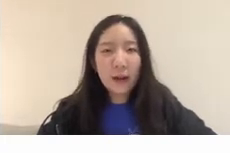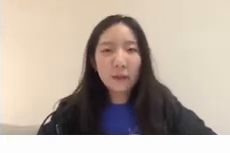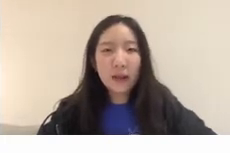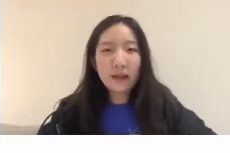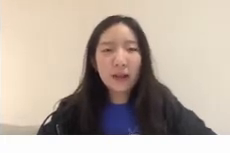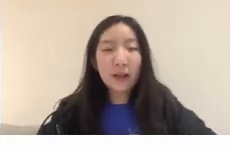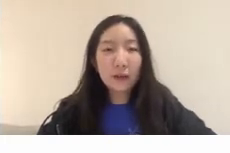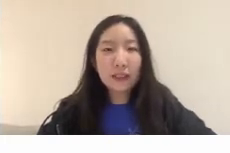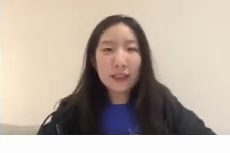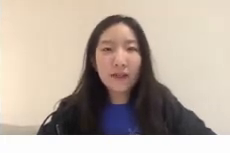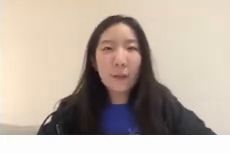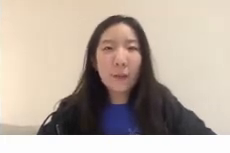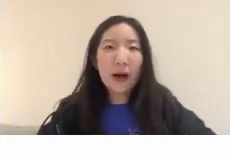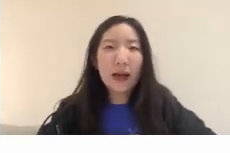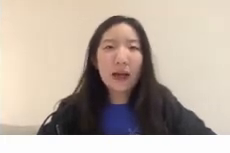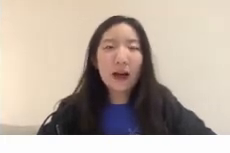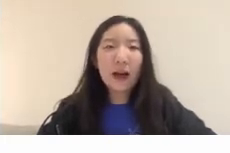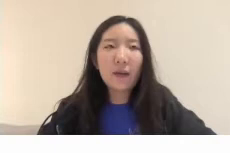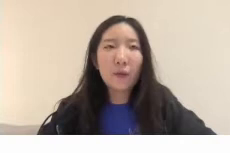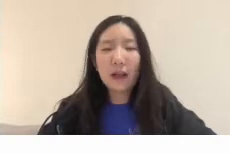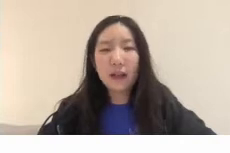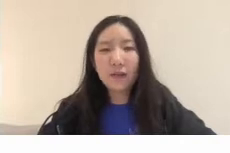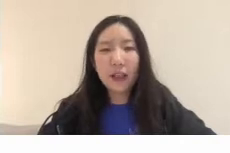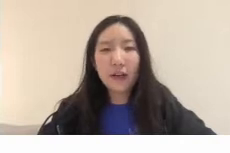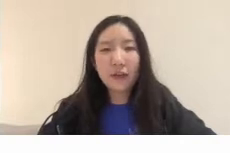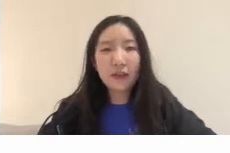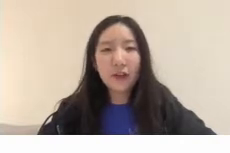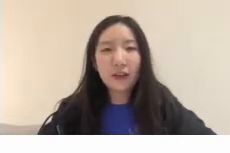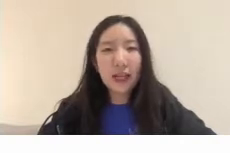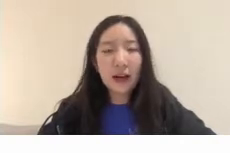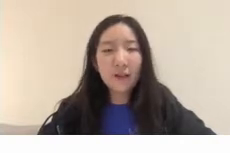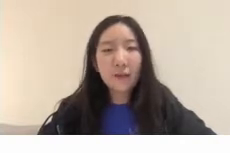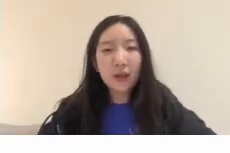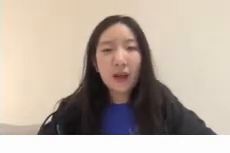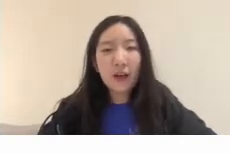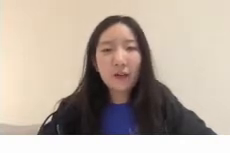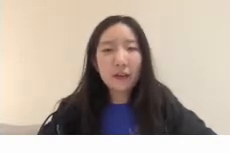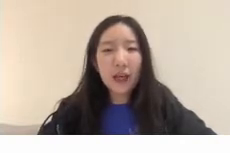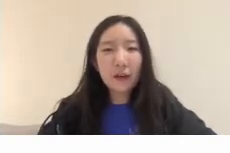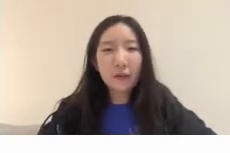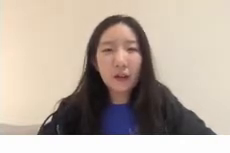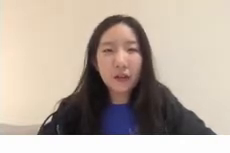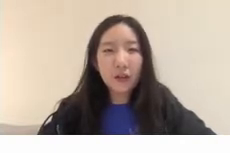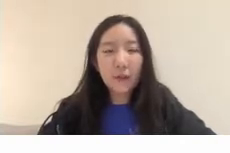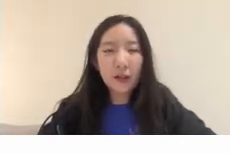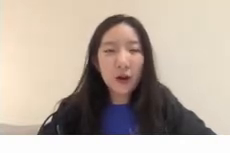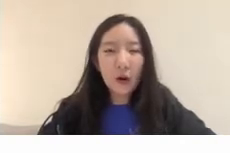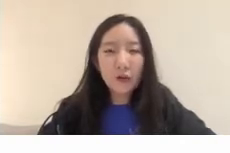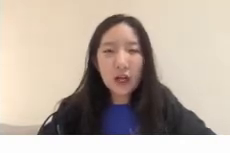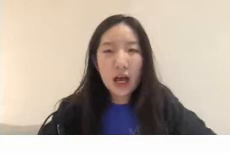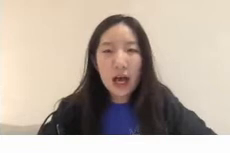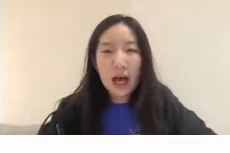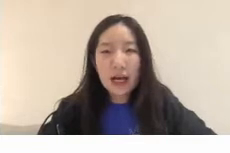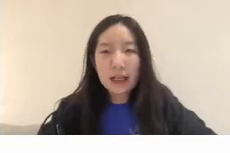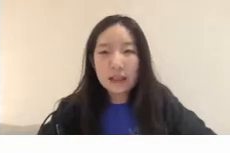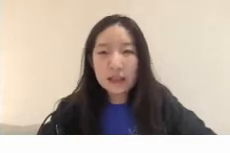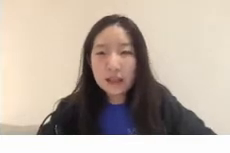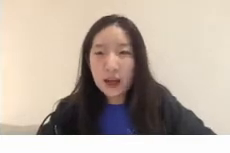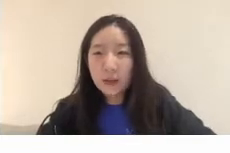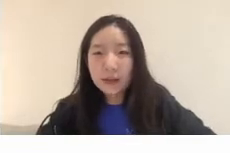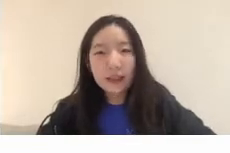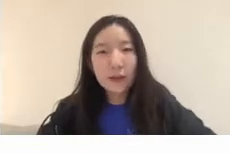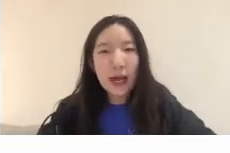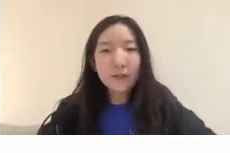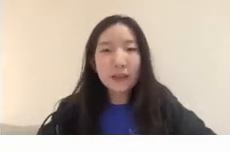BSL linguistics given by one of the research staff of ucl Dr Gabrielle Hodge at 6 p.m on 16th